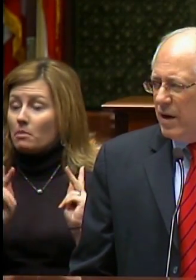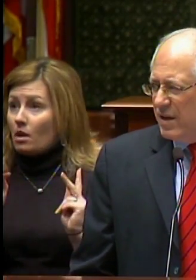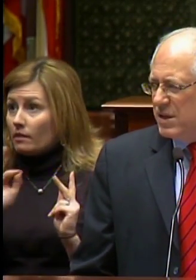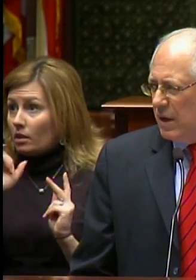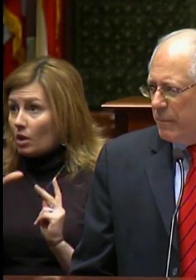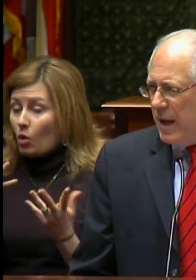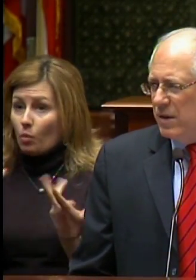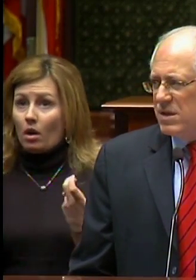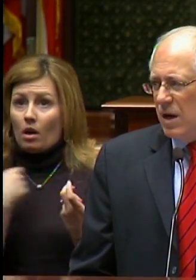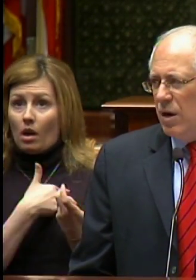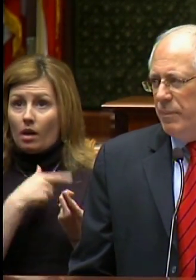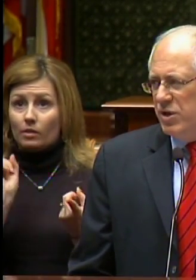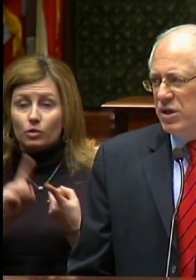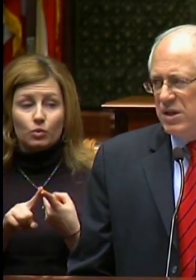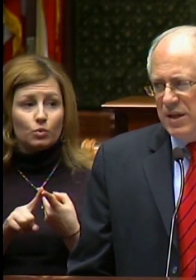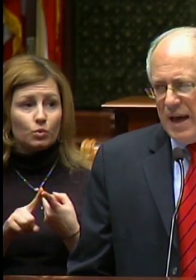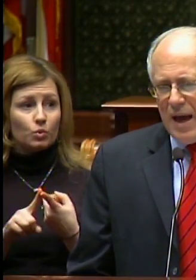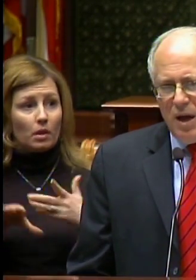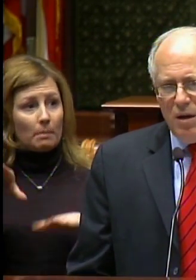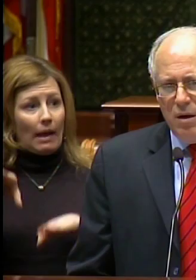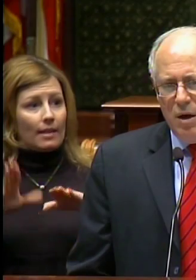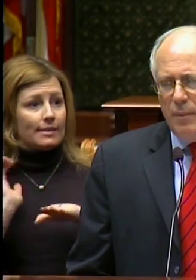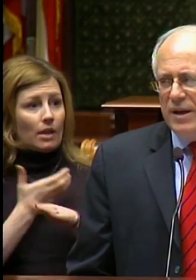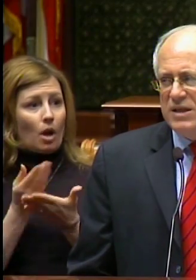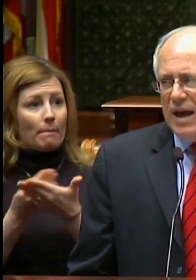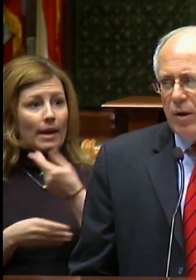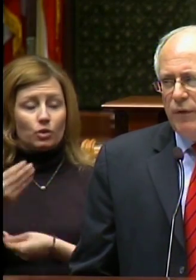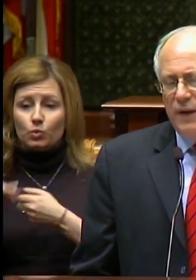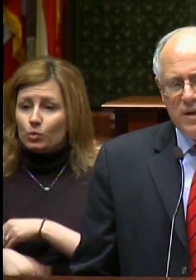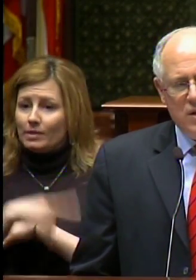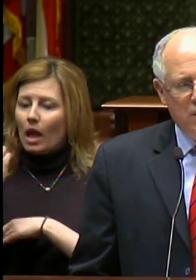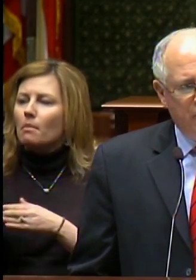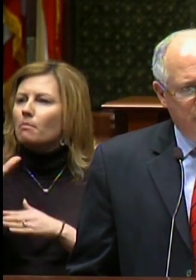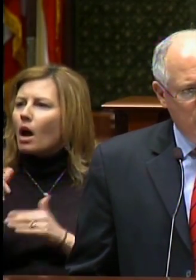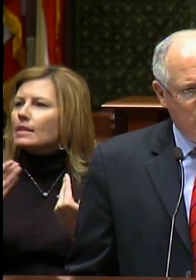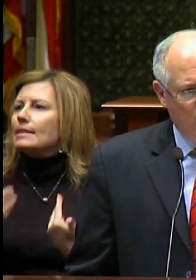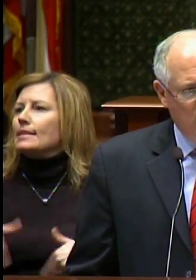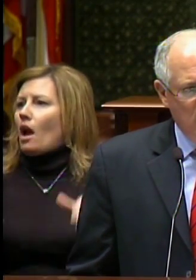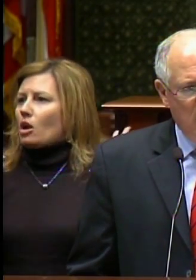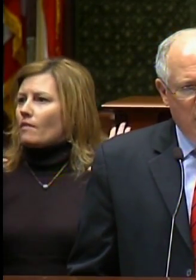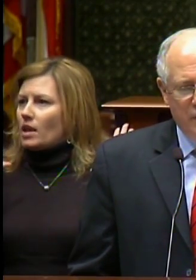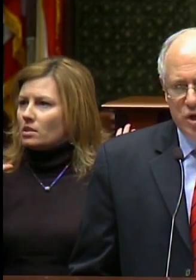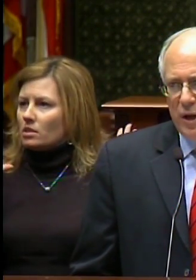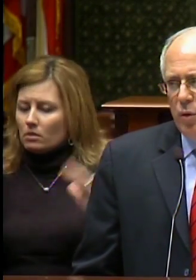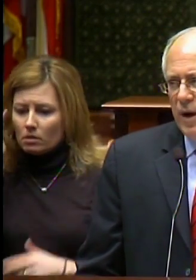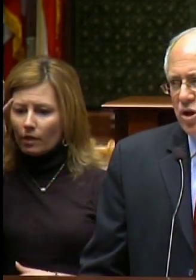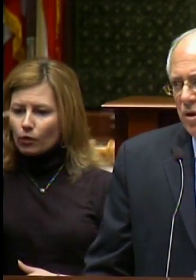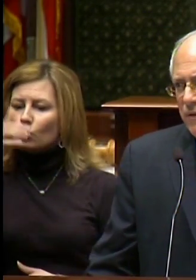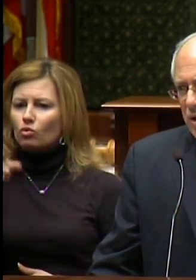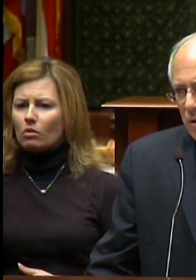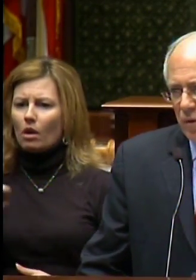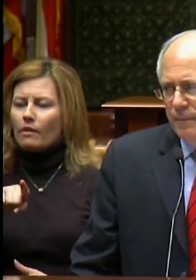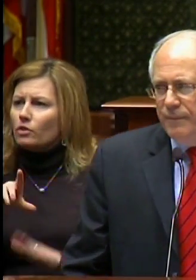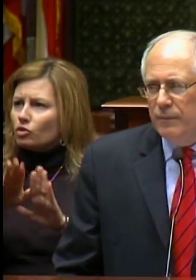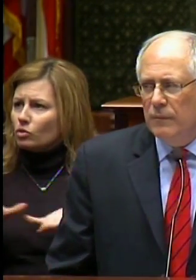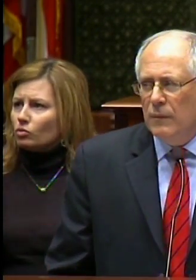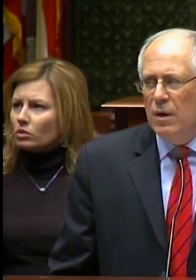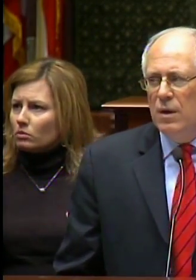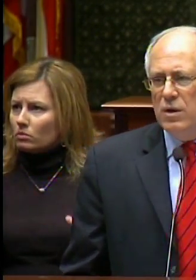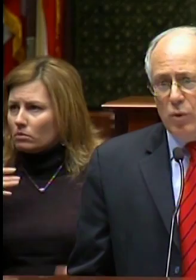us to balance our budget today by sacrificing the future of a generation of children.